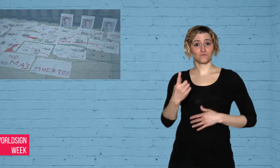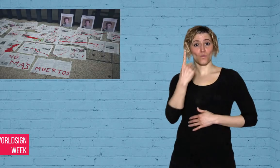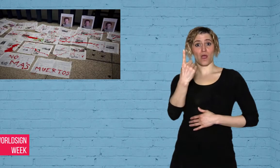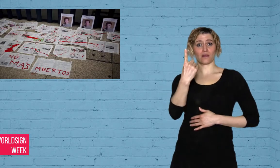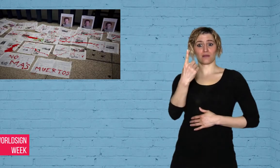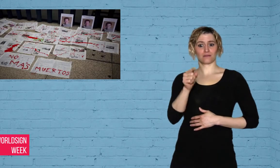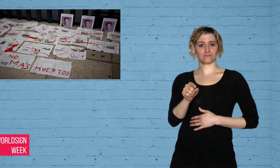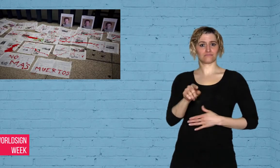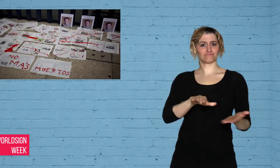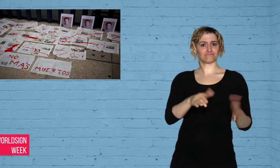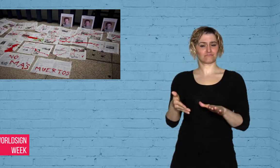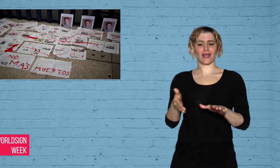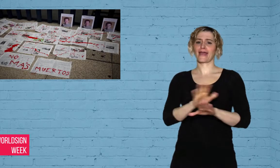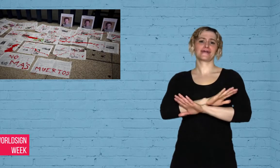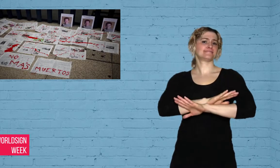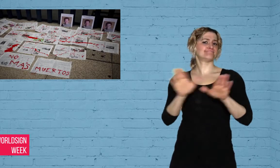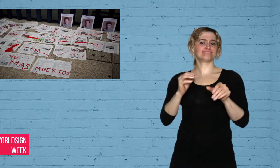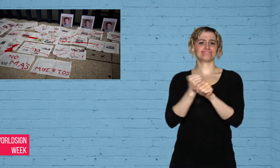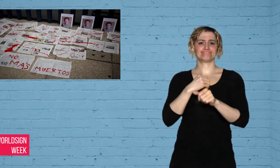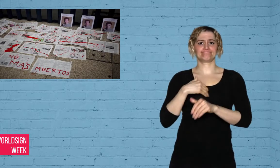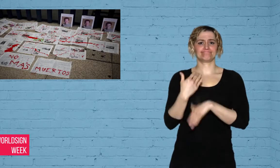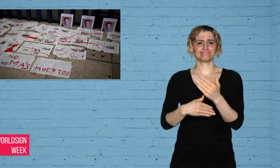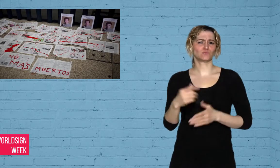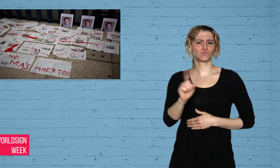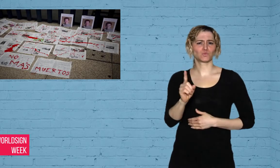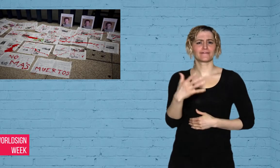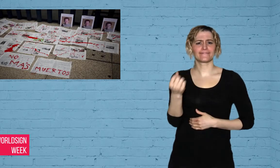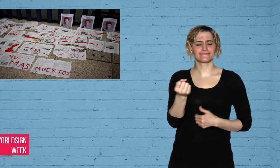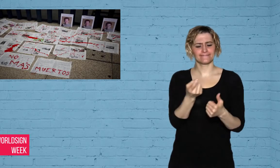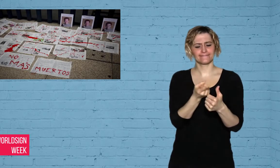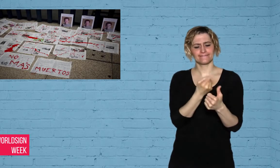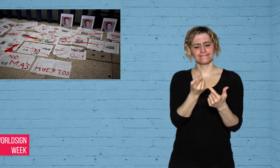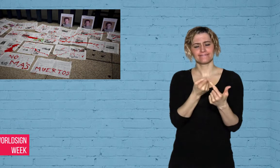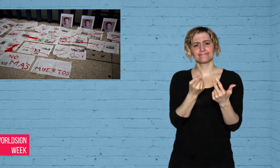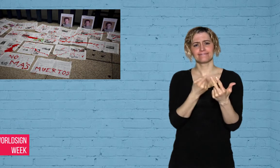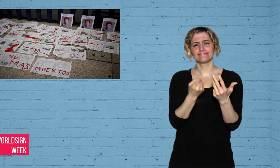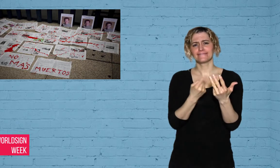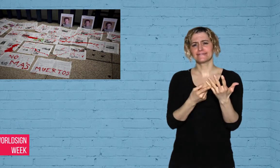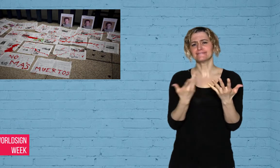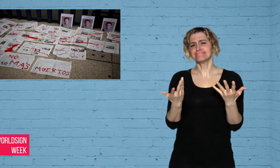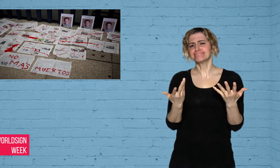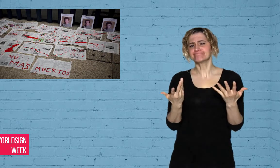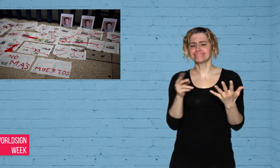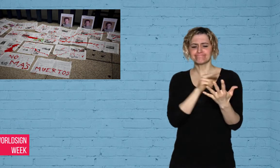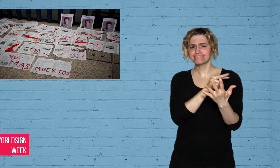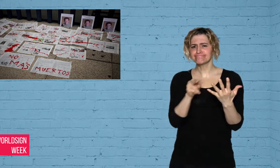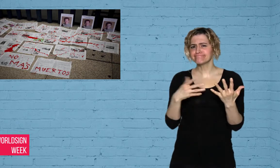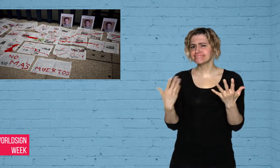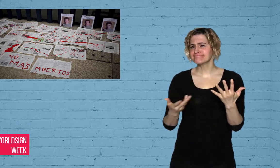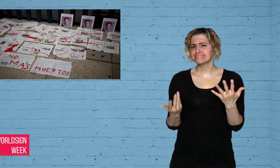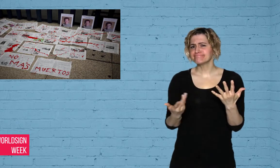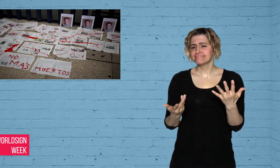There may have been other factors